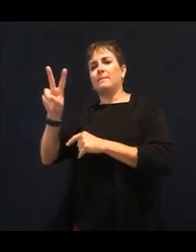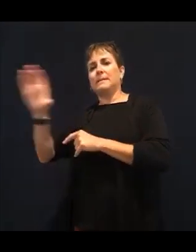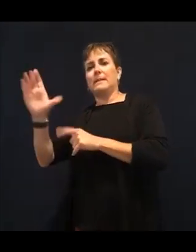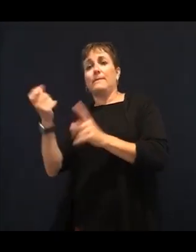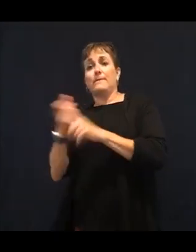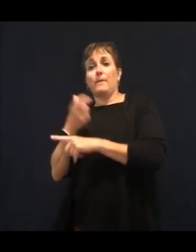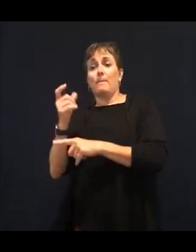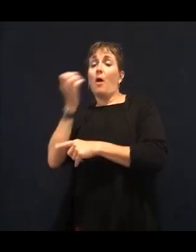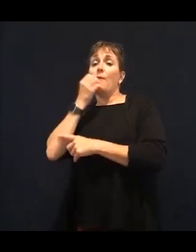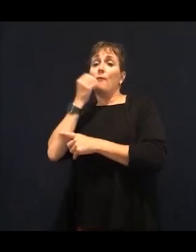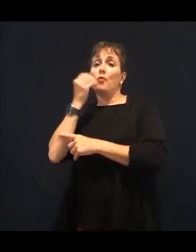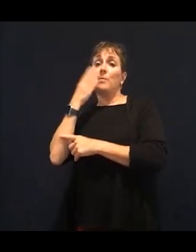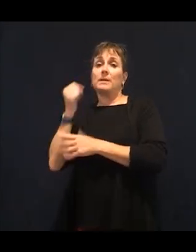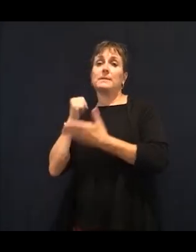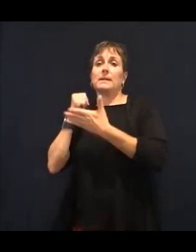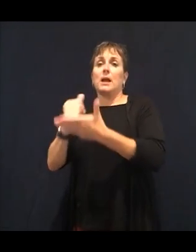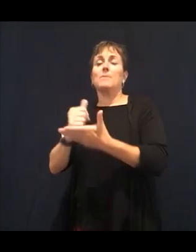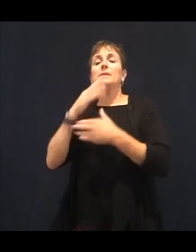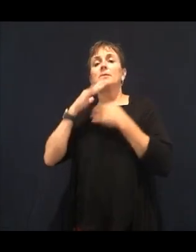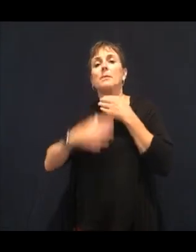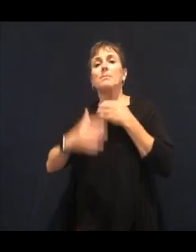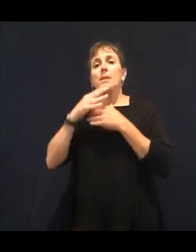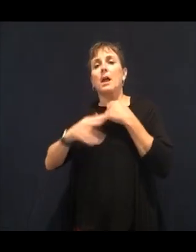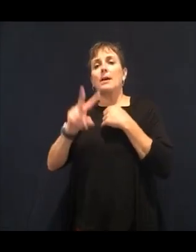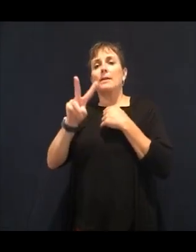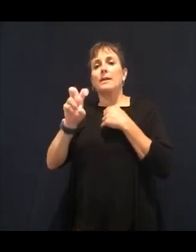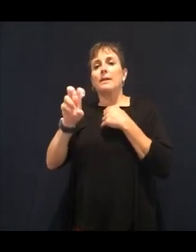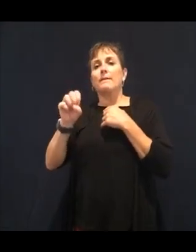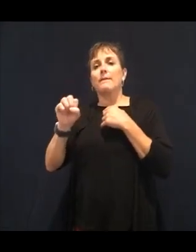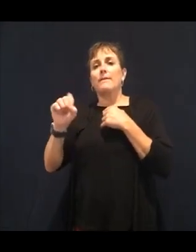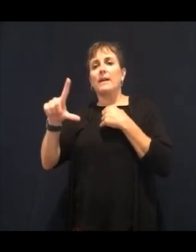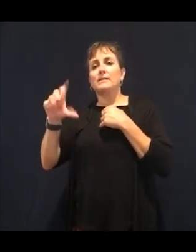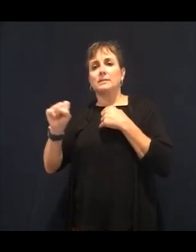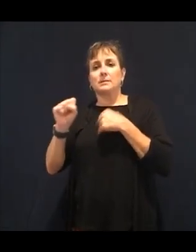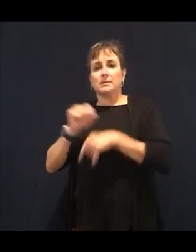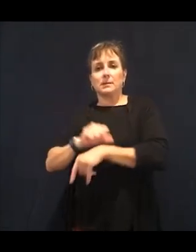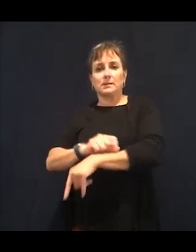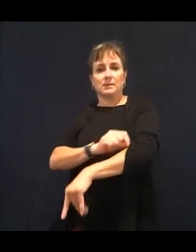So our vitamin C is so important for our immune system. We